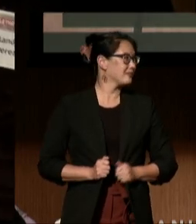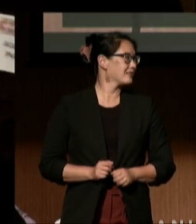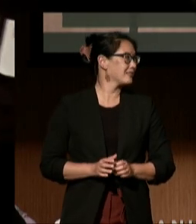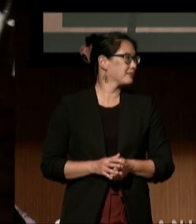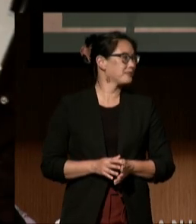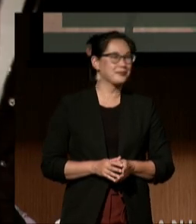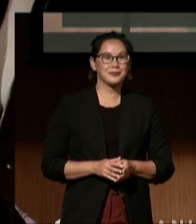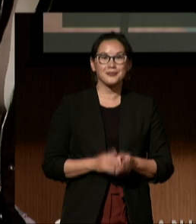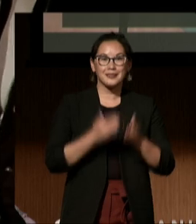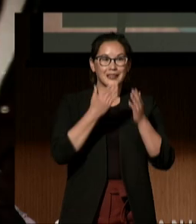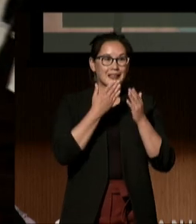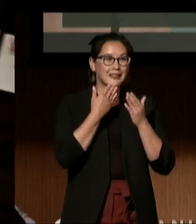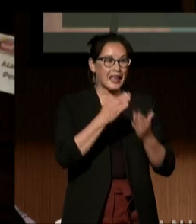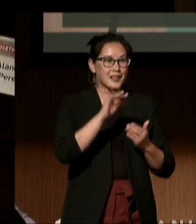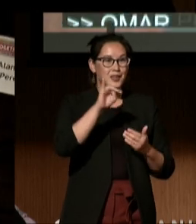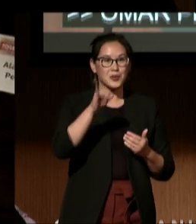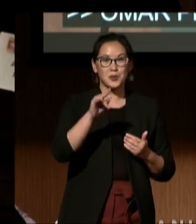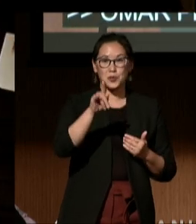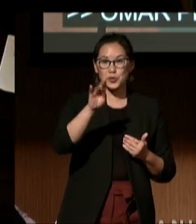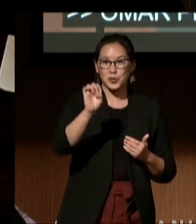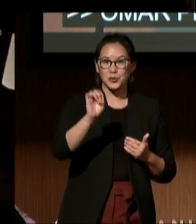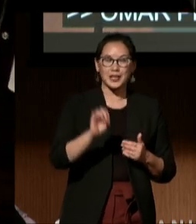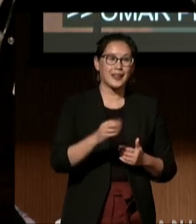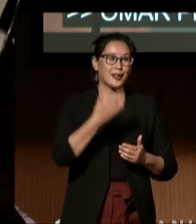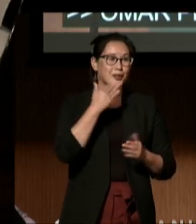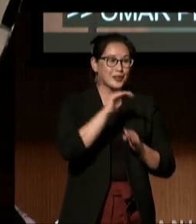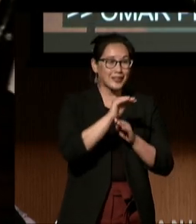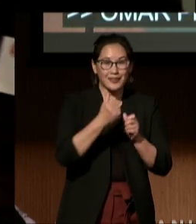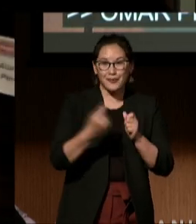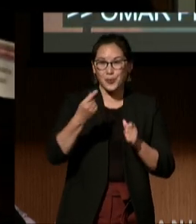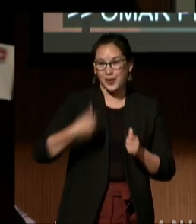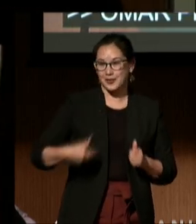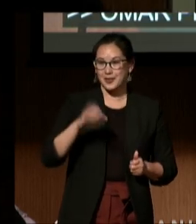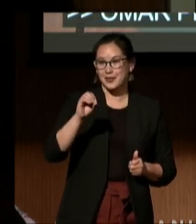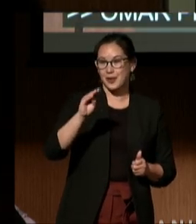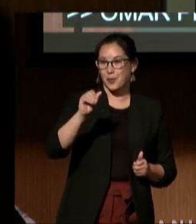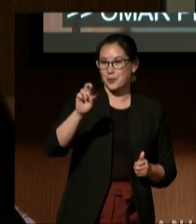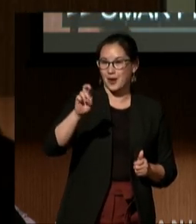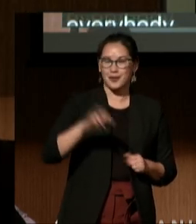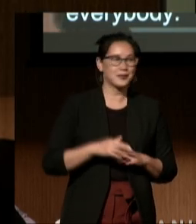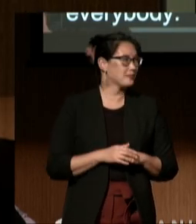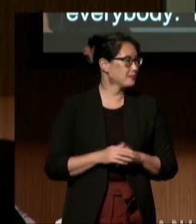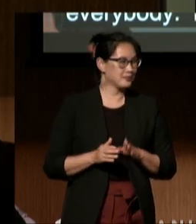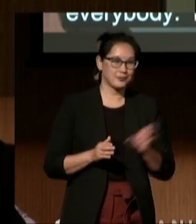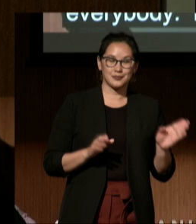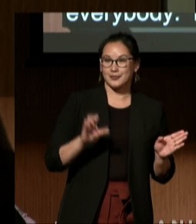Thank you, Julie. Good evening, everybody, my name is Omar. And my name is Alandra Perez.